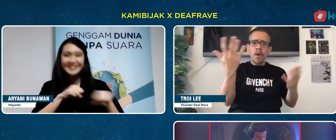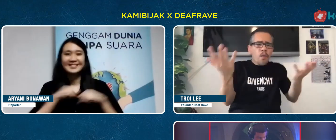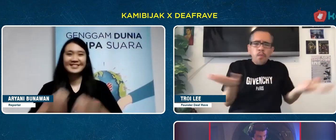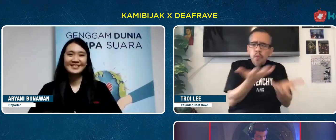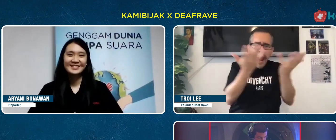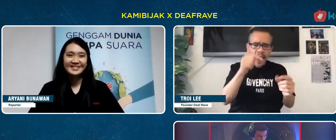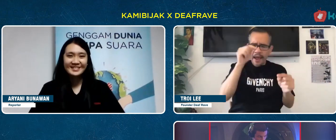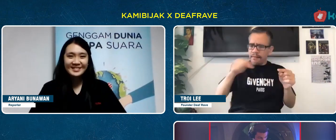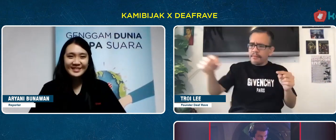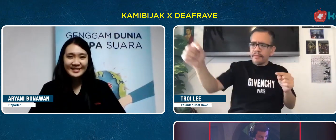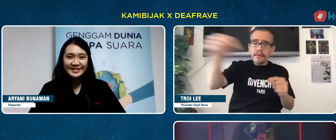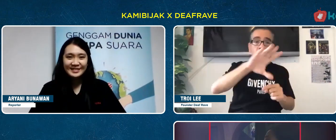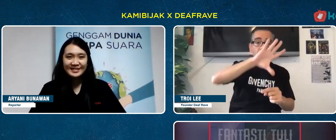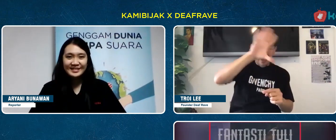Where is it from?